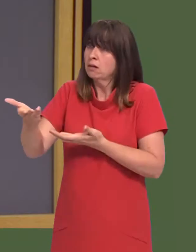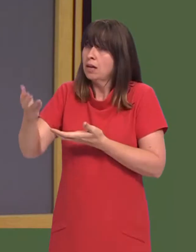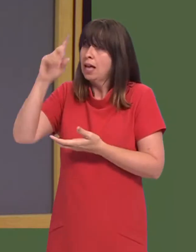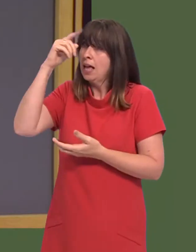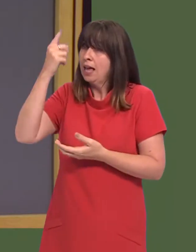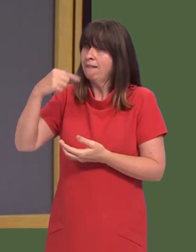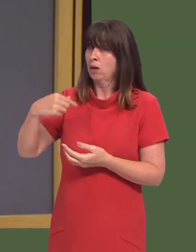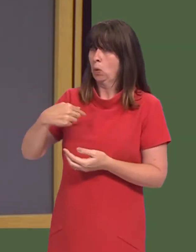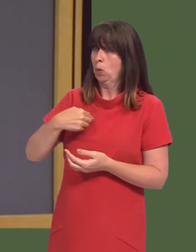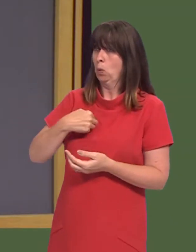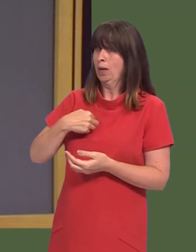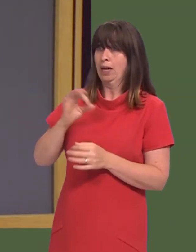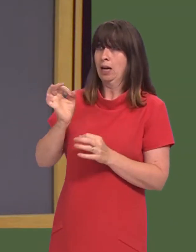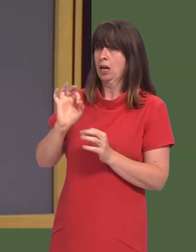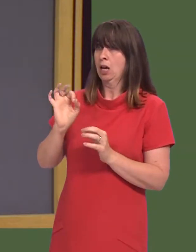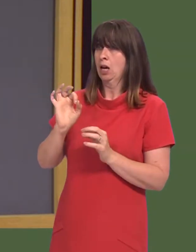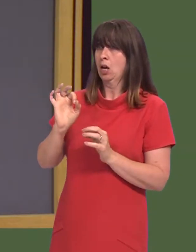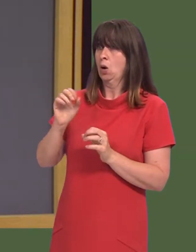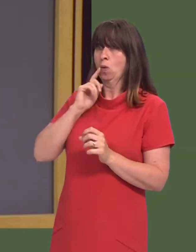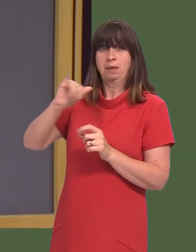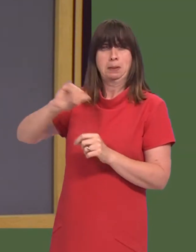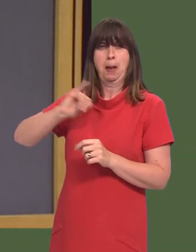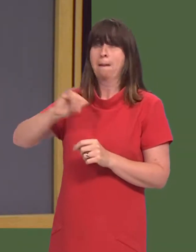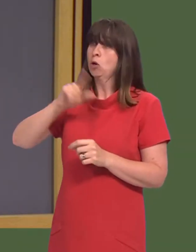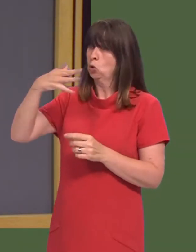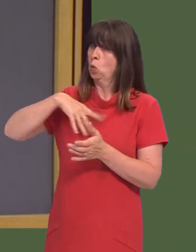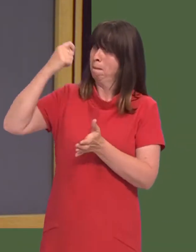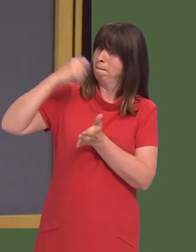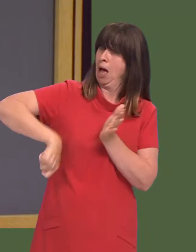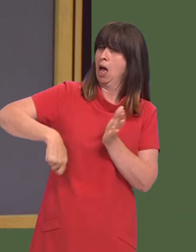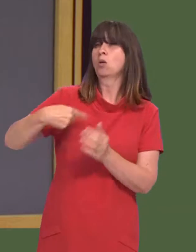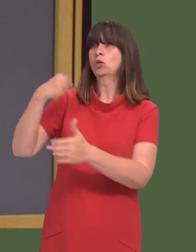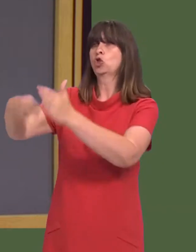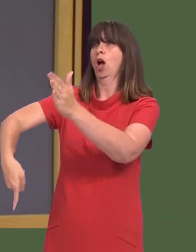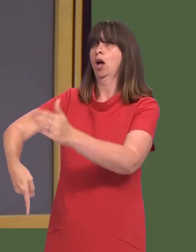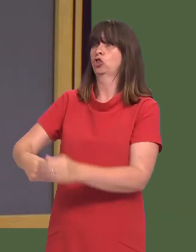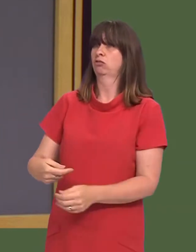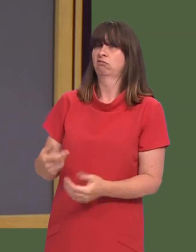If we are not granted free trade to Europe, we will not grant the EU free trade with us,